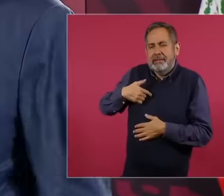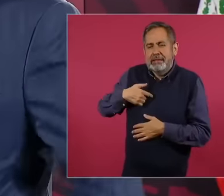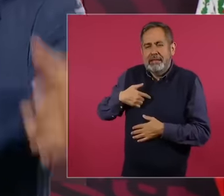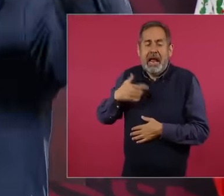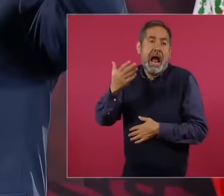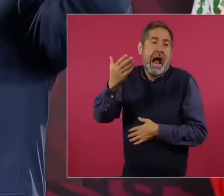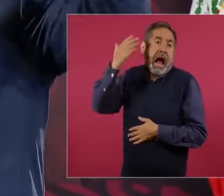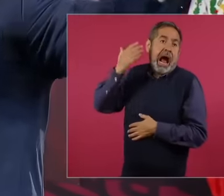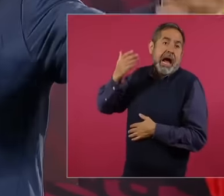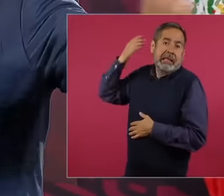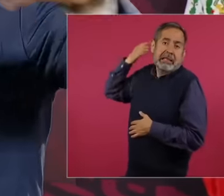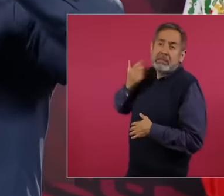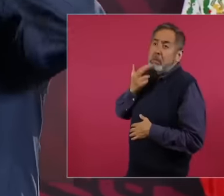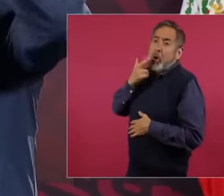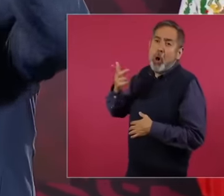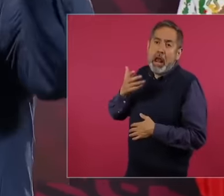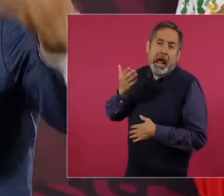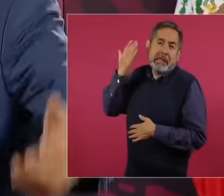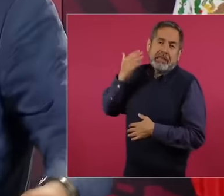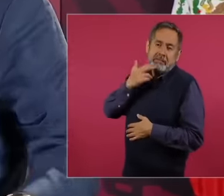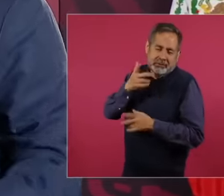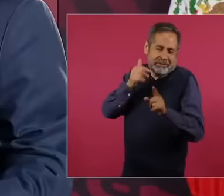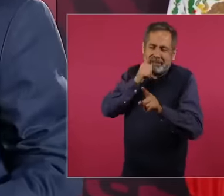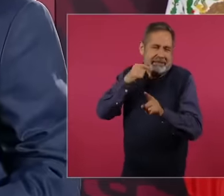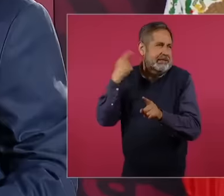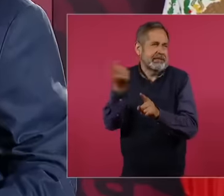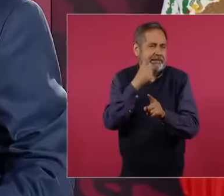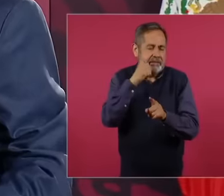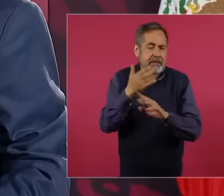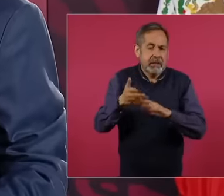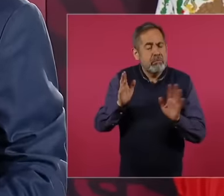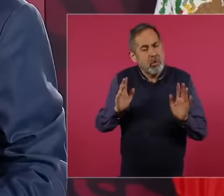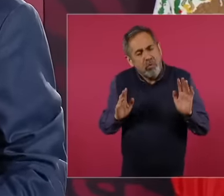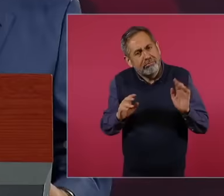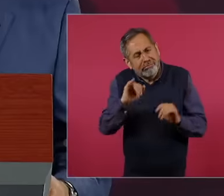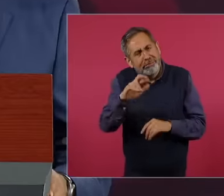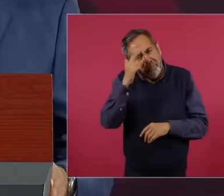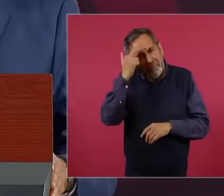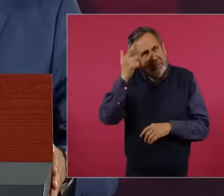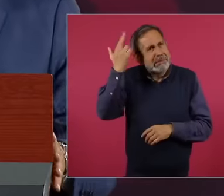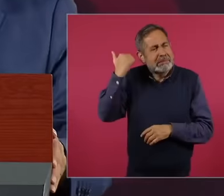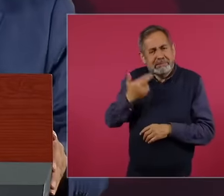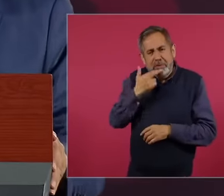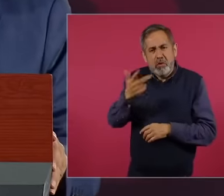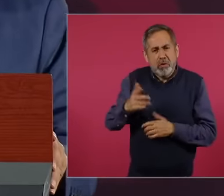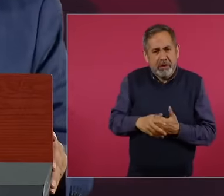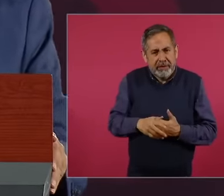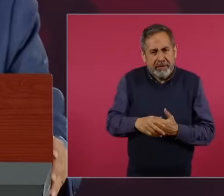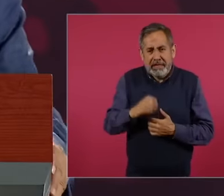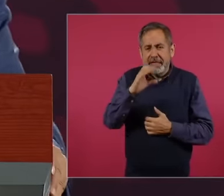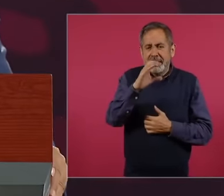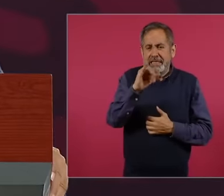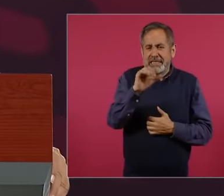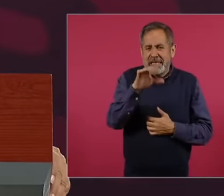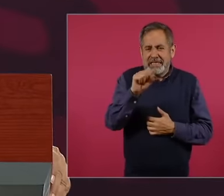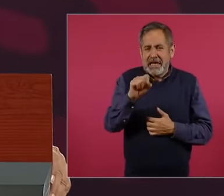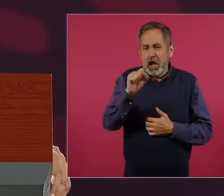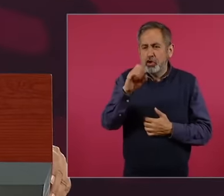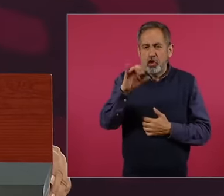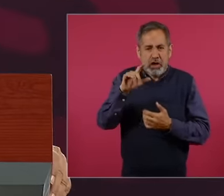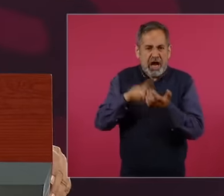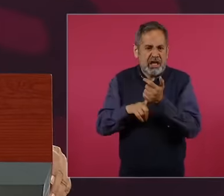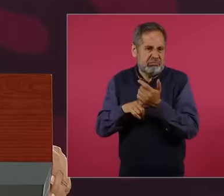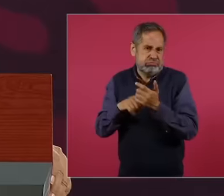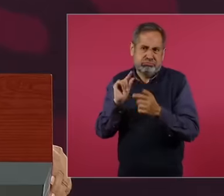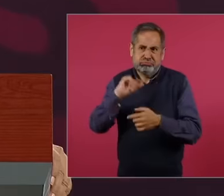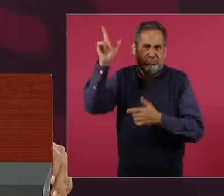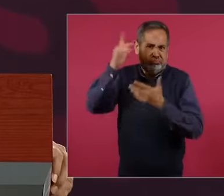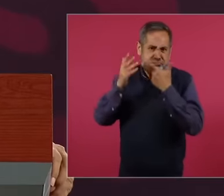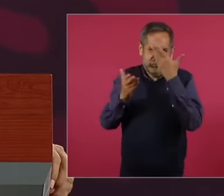one's times were the best, no, but the social sciences were very well